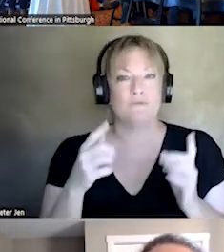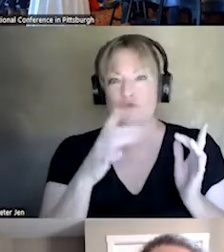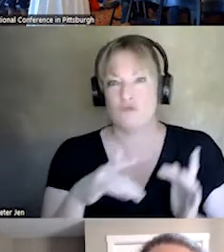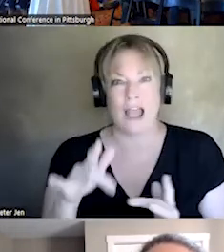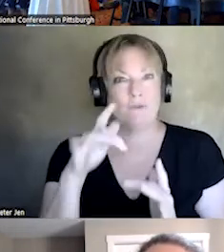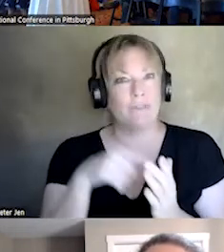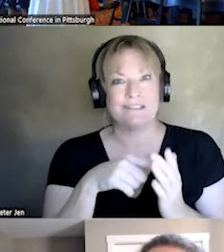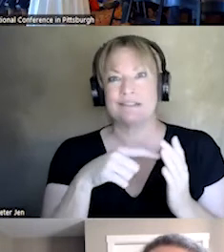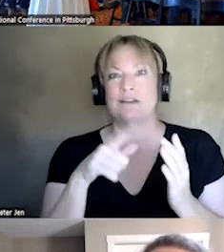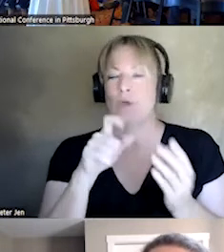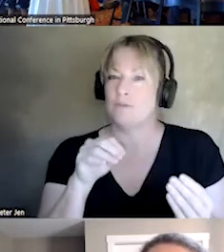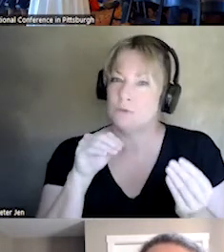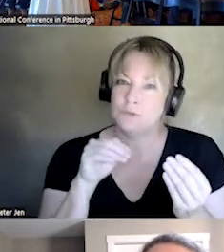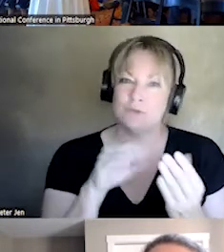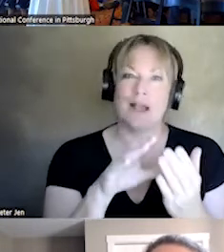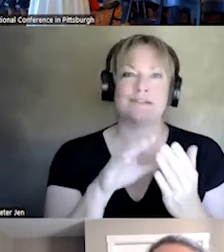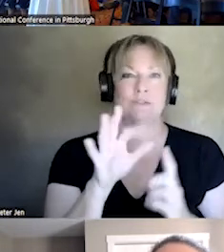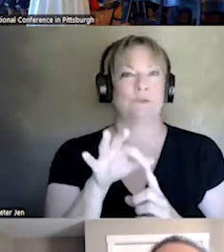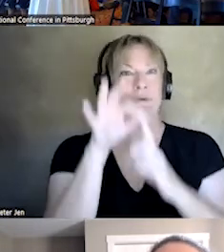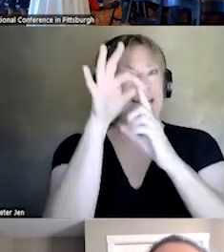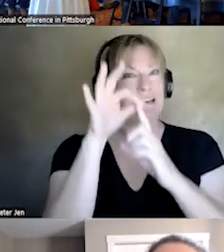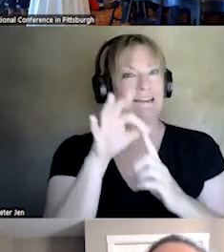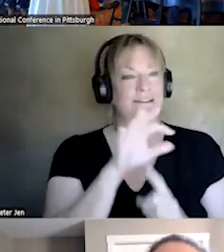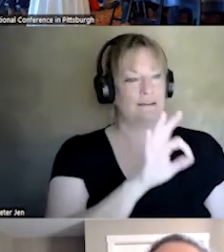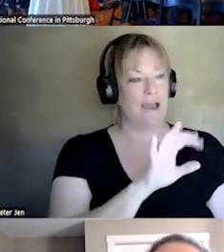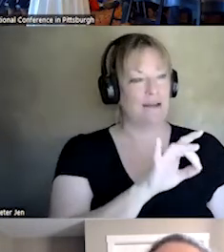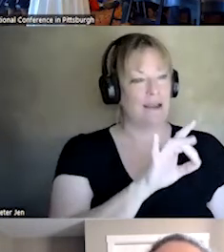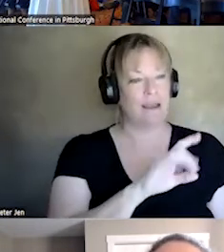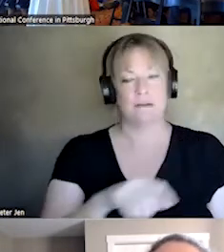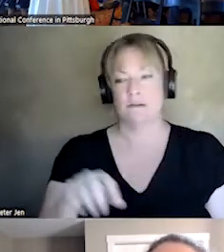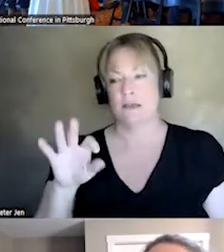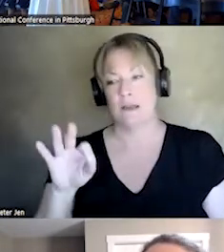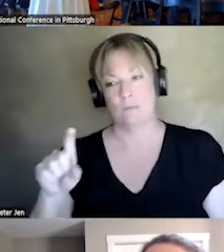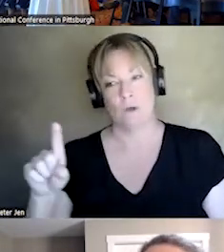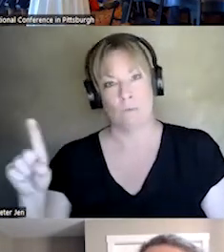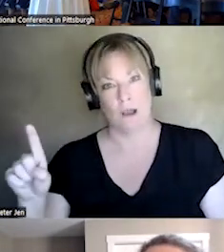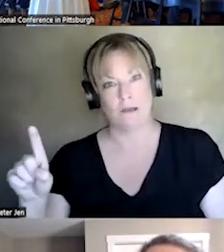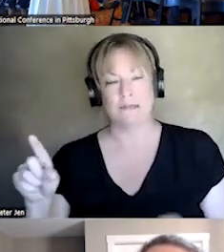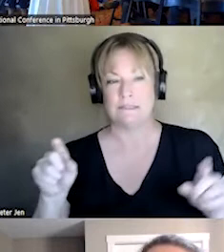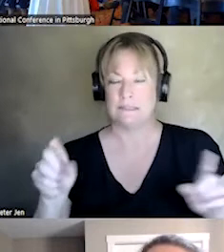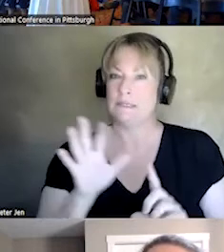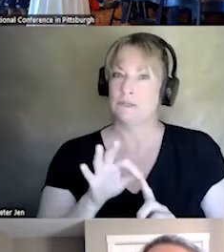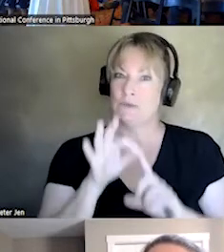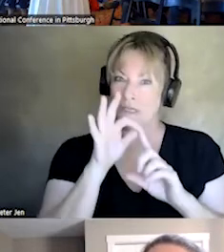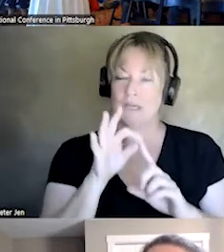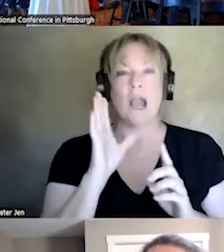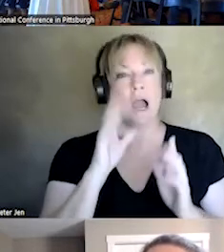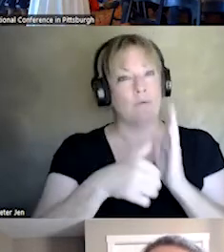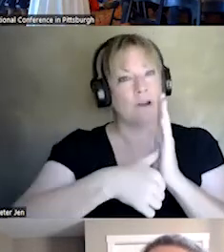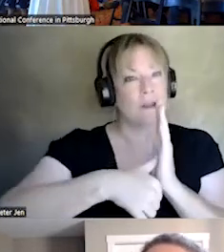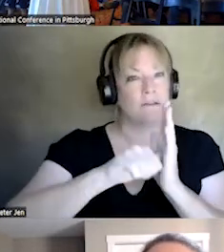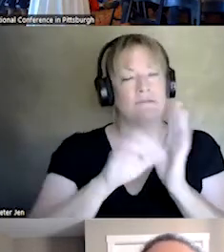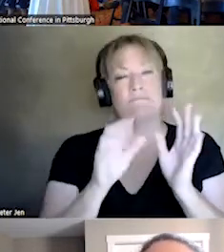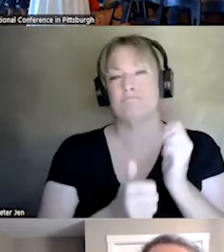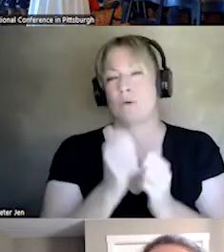THE UNIQUENESS BETWEEN 988 AND 911. AND I WOULD ECHO THAT ONE OF THE MOST IMPORTANT THINGS TO DO